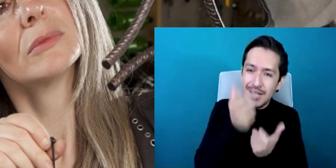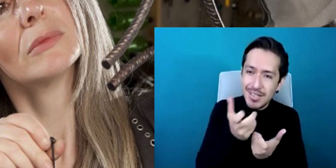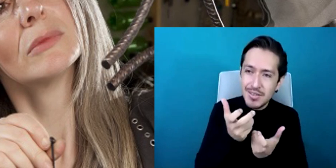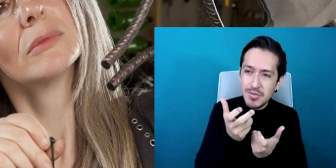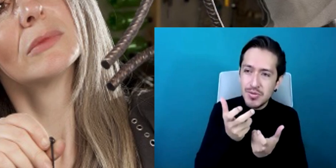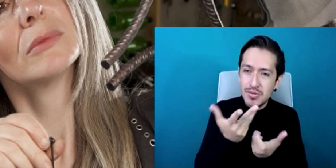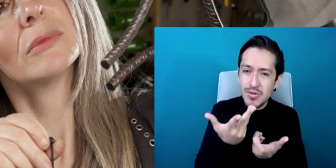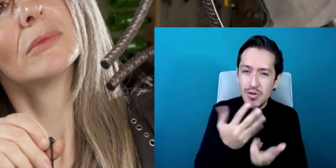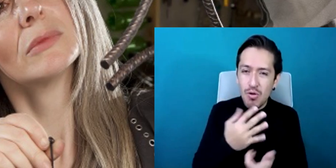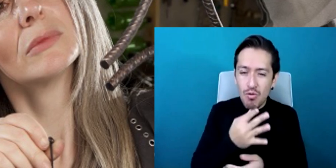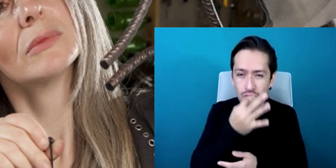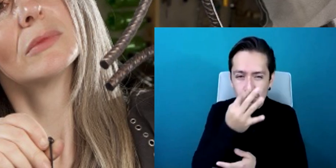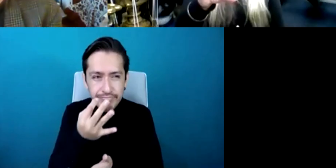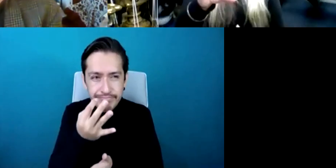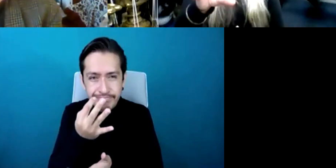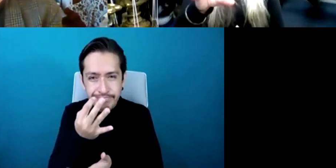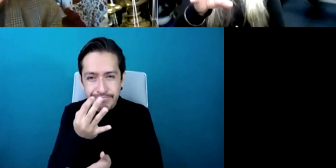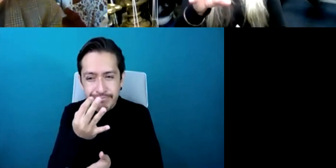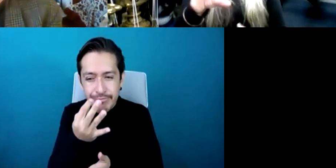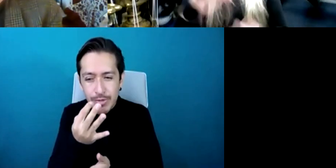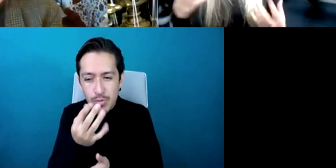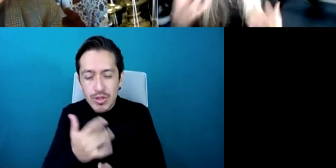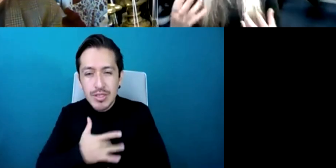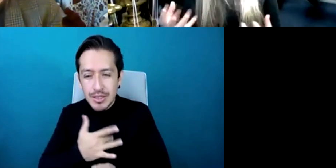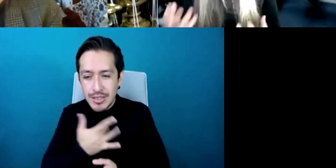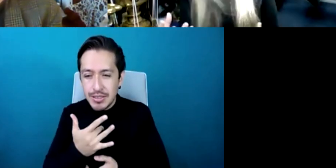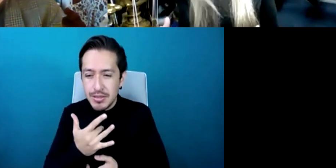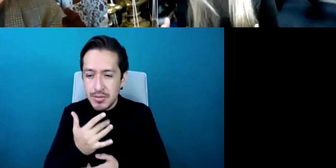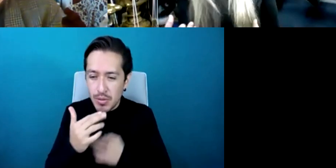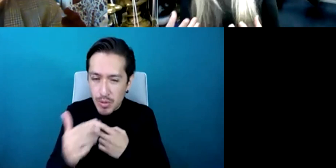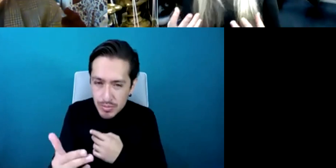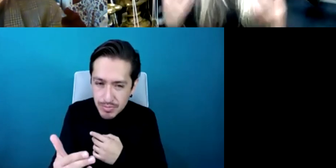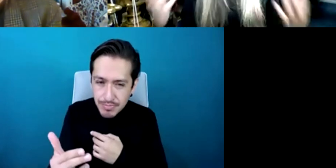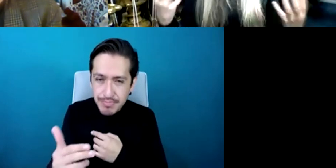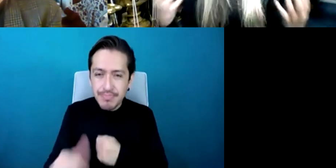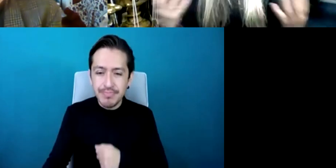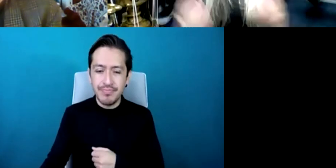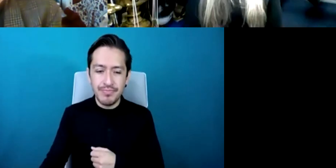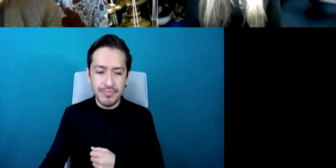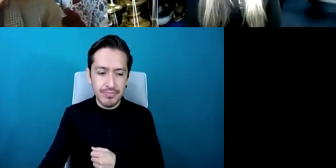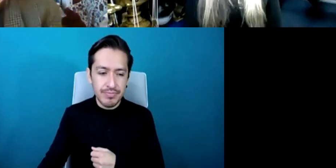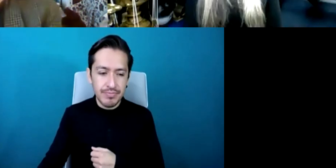you're already so far down the road of making this work that actually you know new